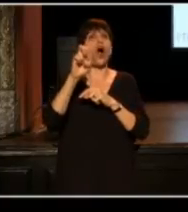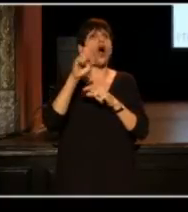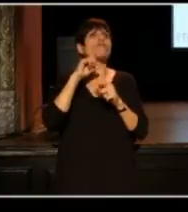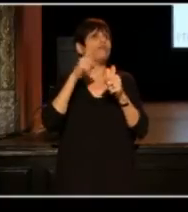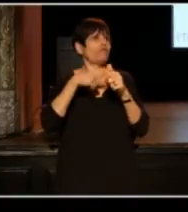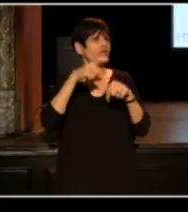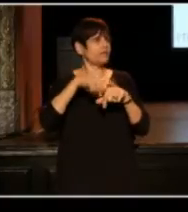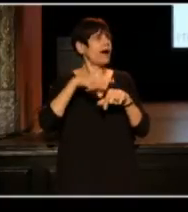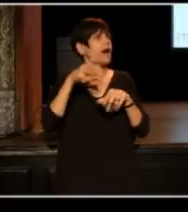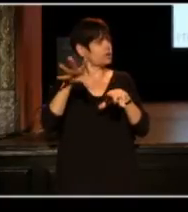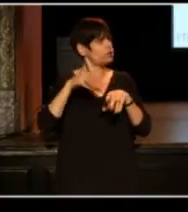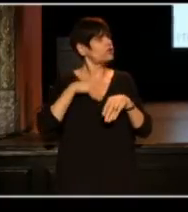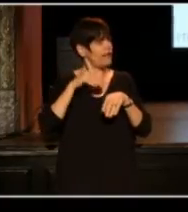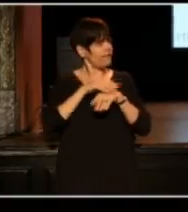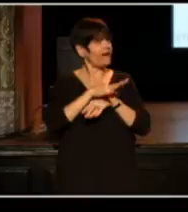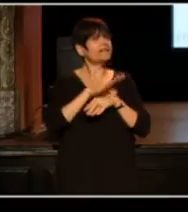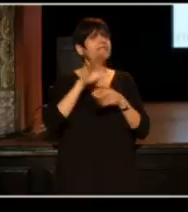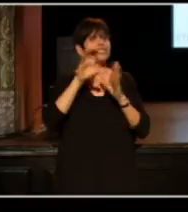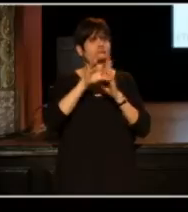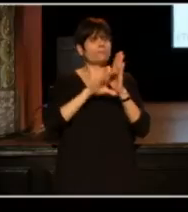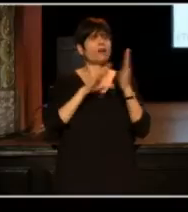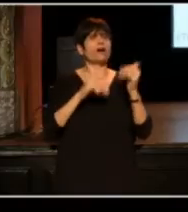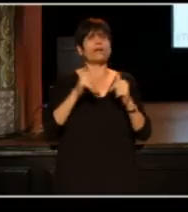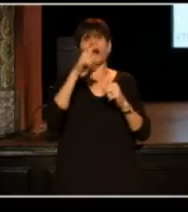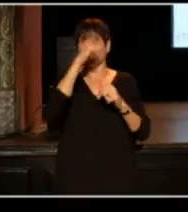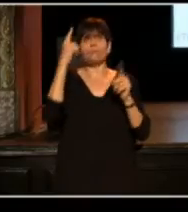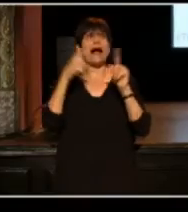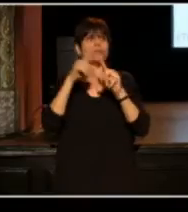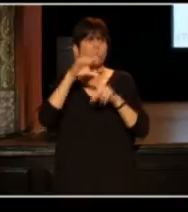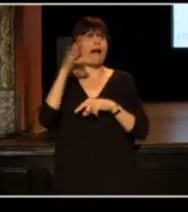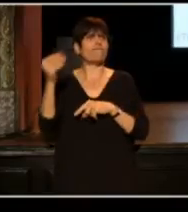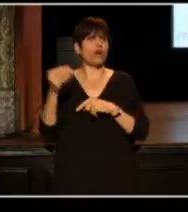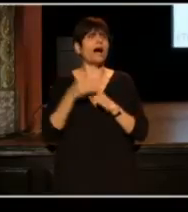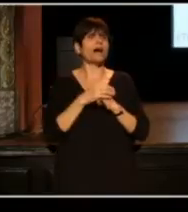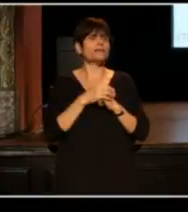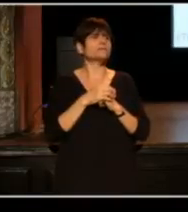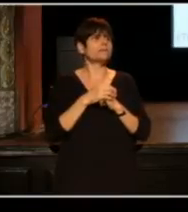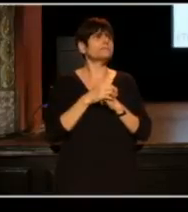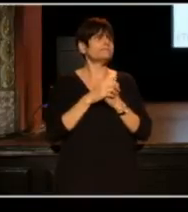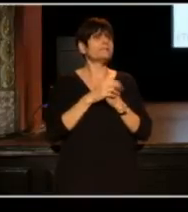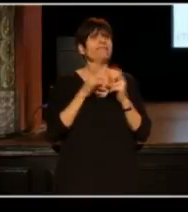I took that advice, that chapter is actually called "Black to Africa". Very clever.